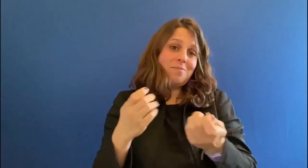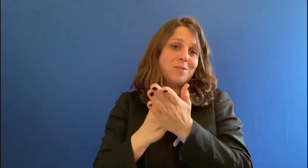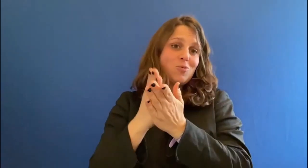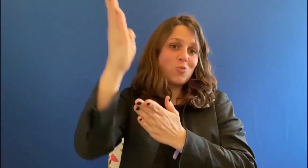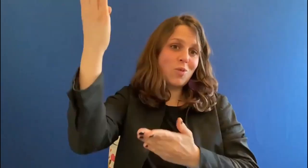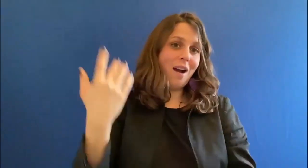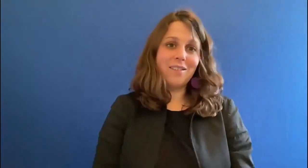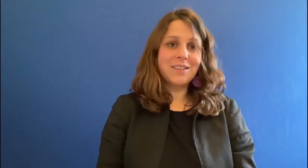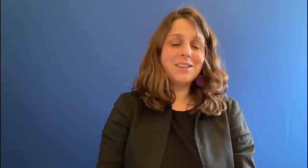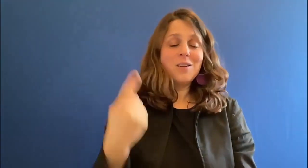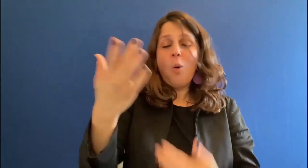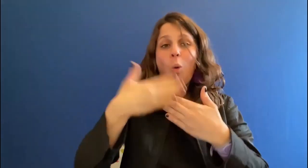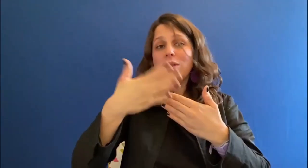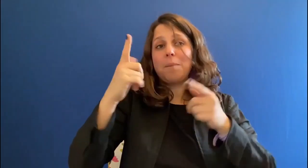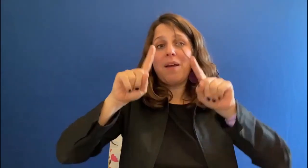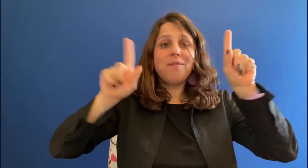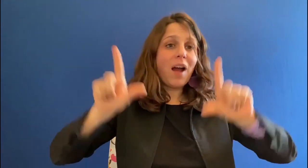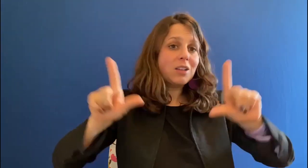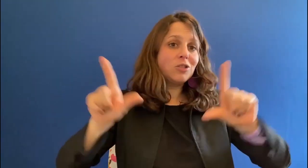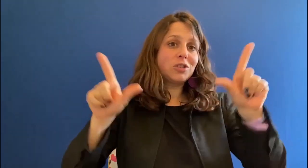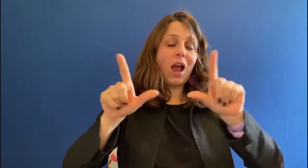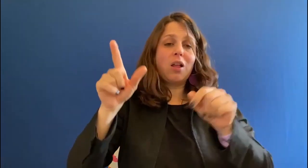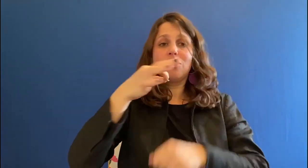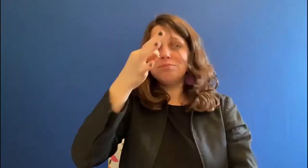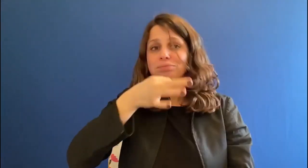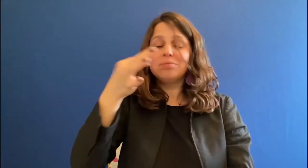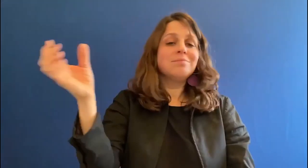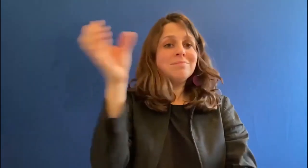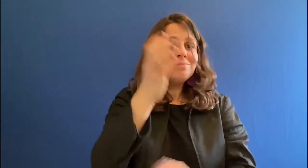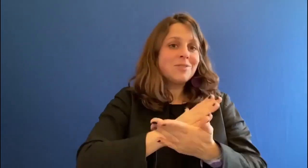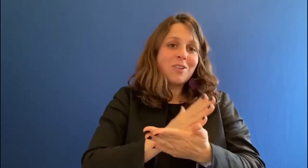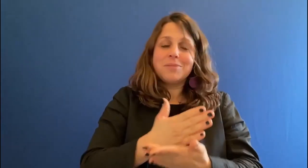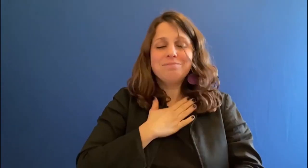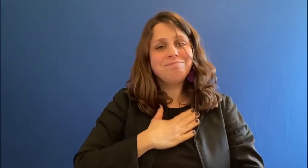For example at an event or a speech there is an interpreter.